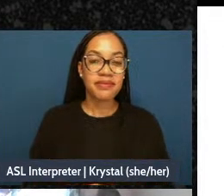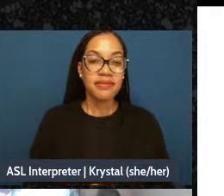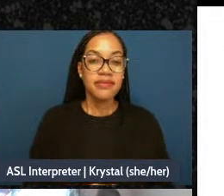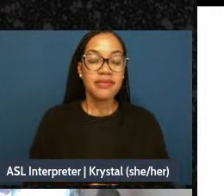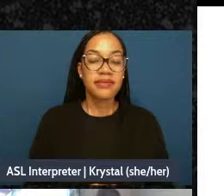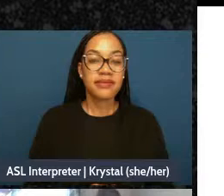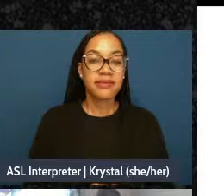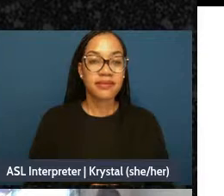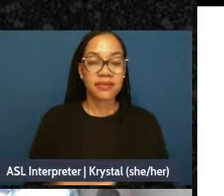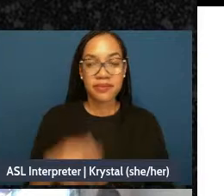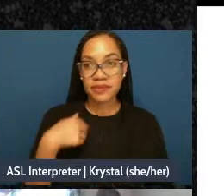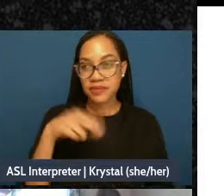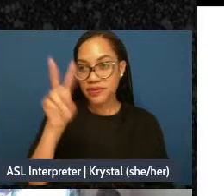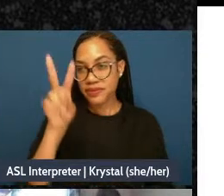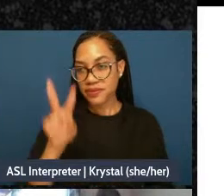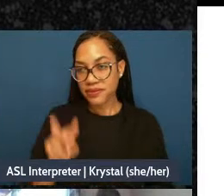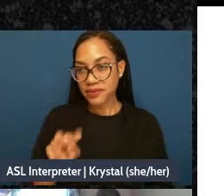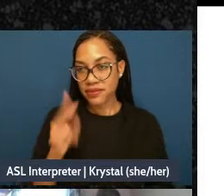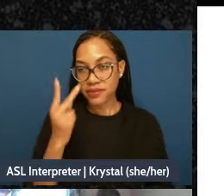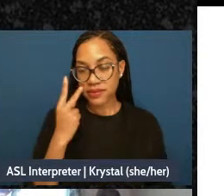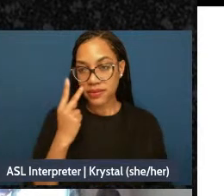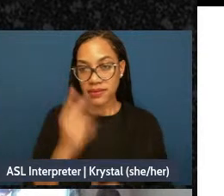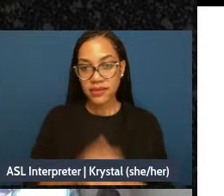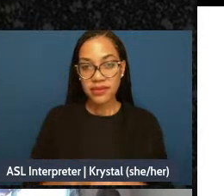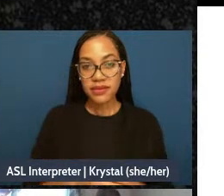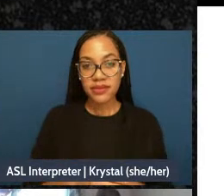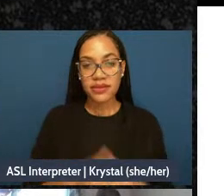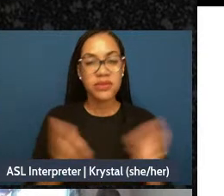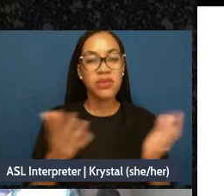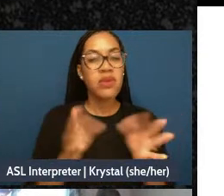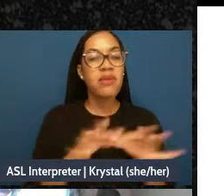Looking at what are important things in our lives, what matters most?